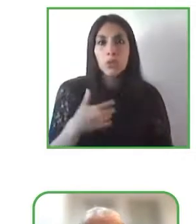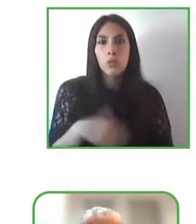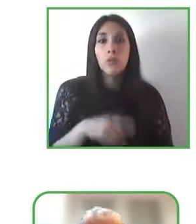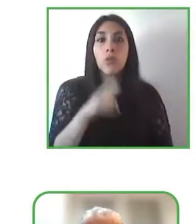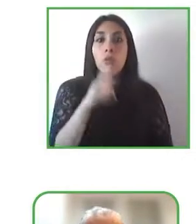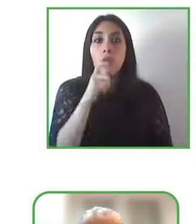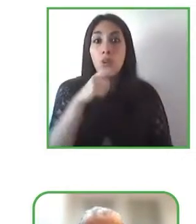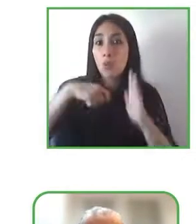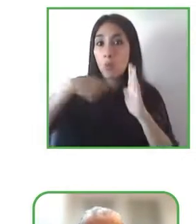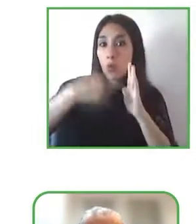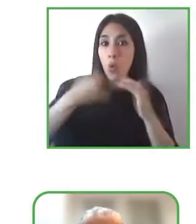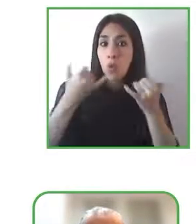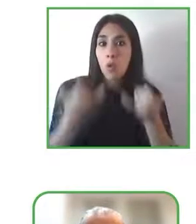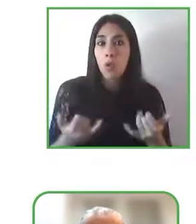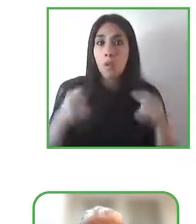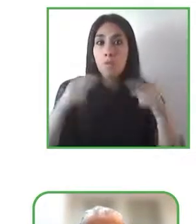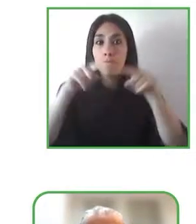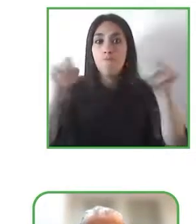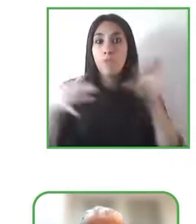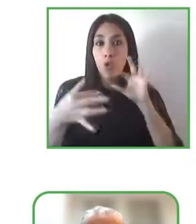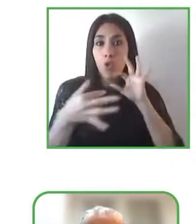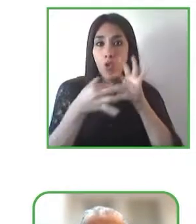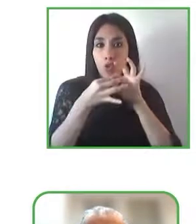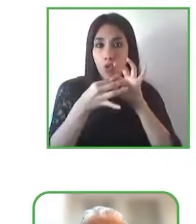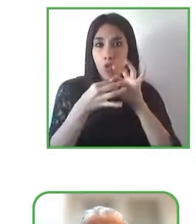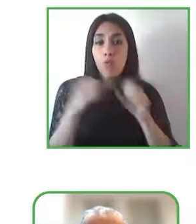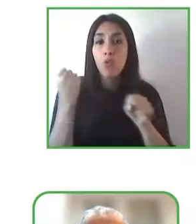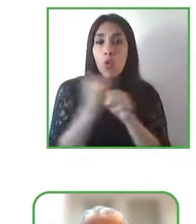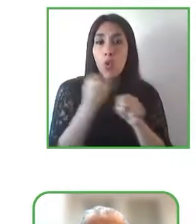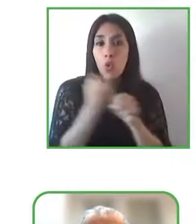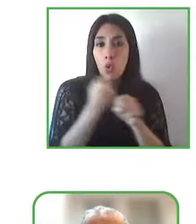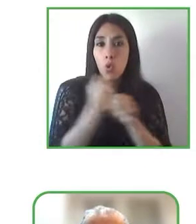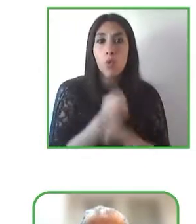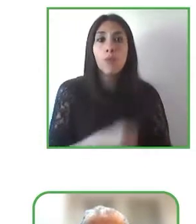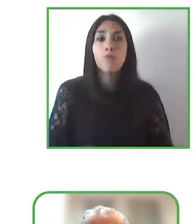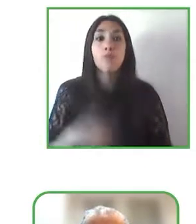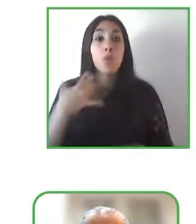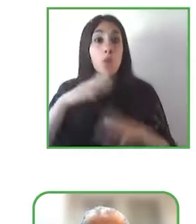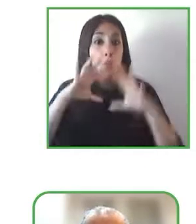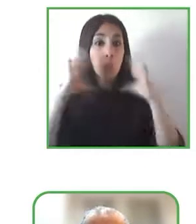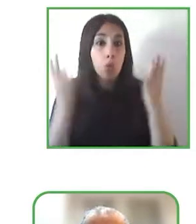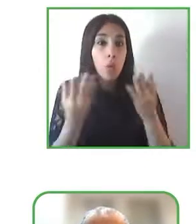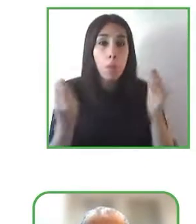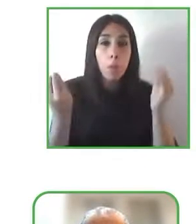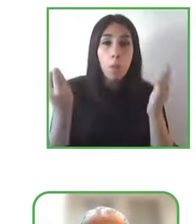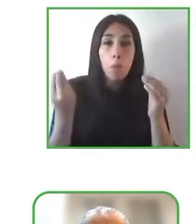and so, we need to continue to work for a world that is more accessible and easier for all